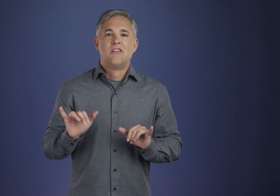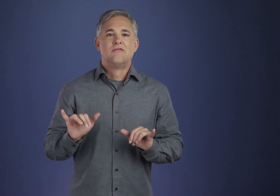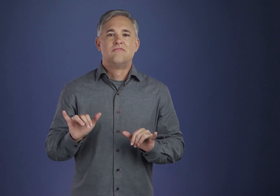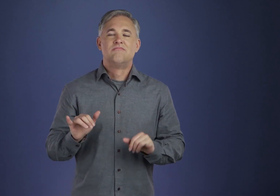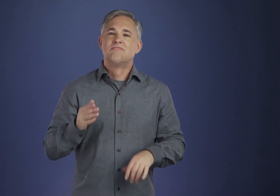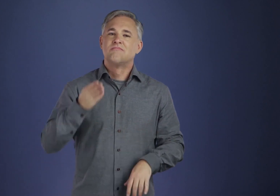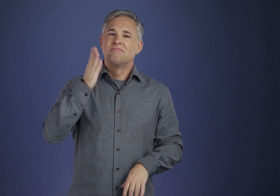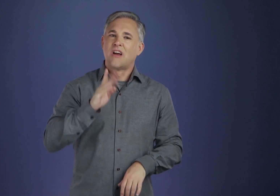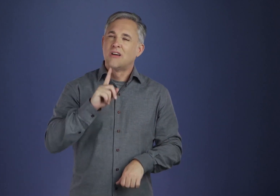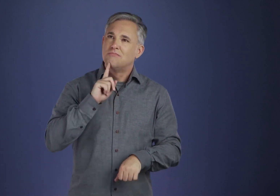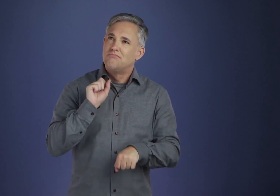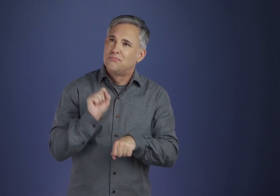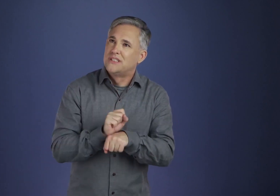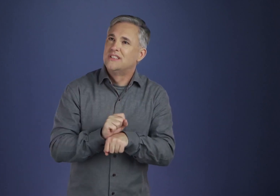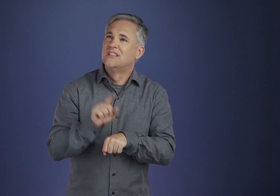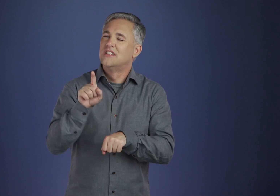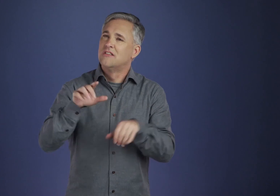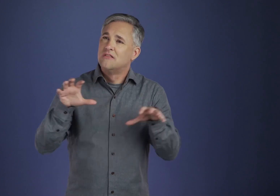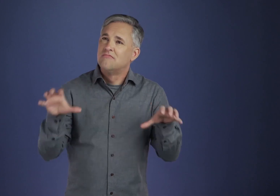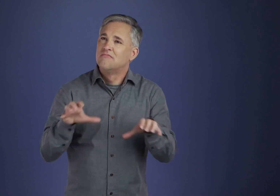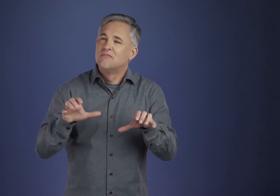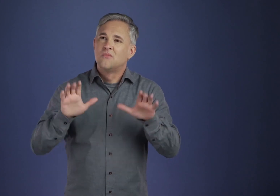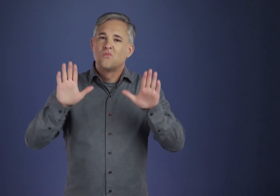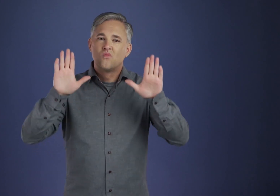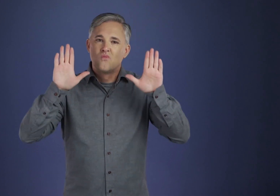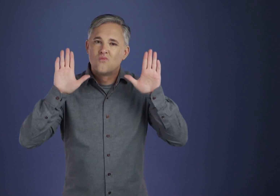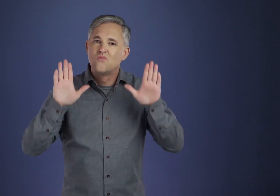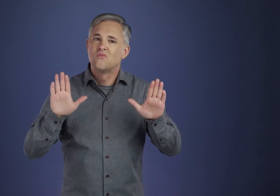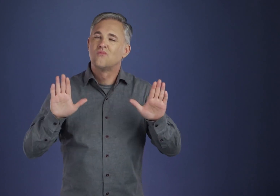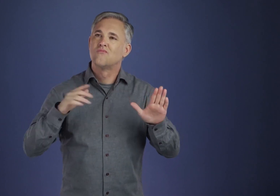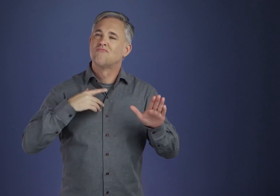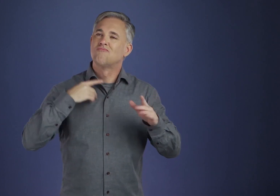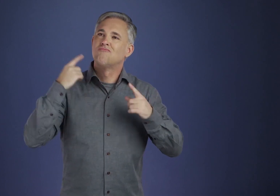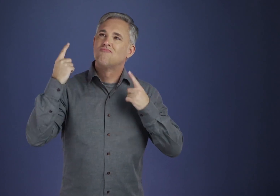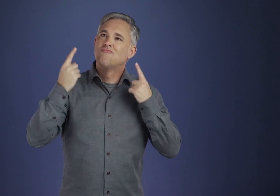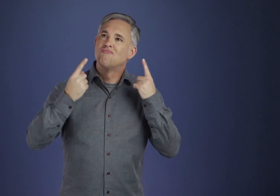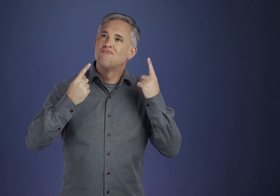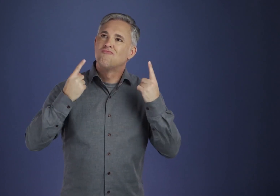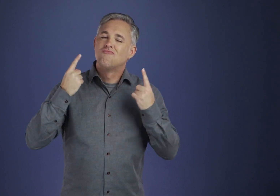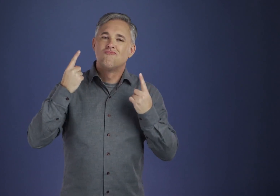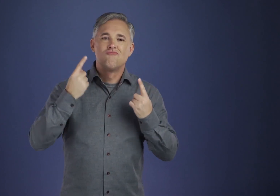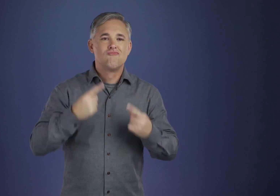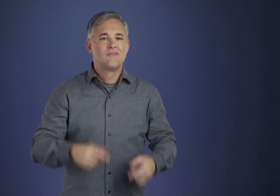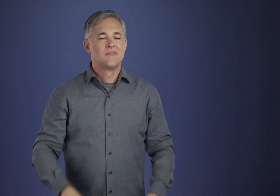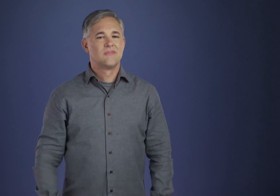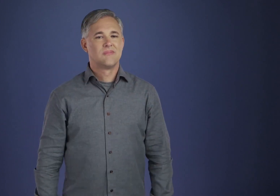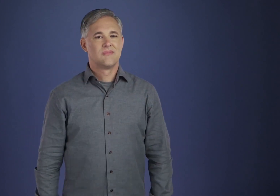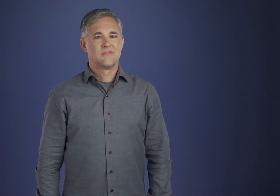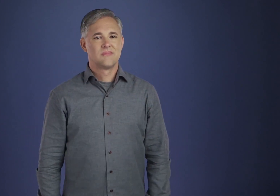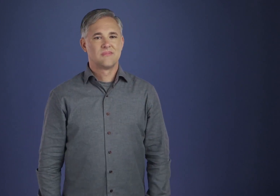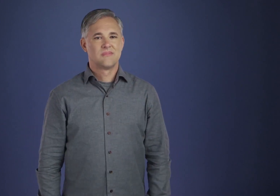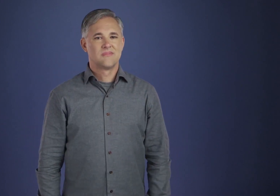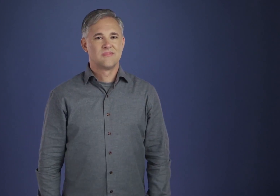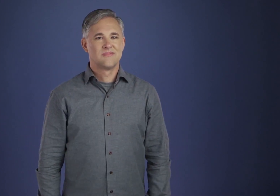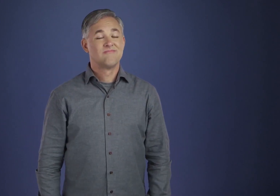new resources of courage were uncovered, and that finally, inescapably, the conviction came that God does